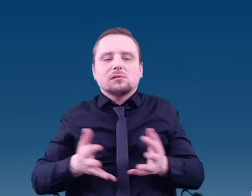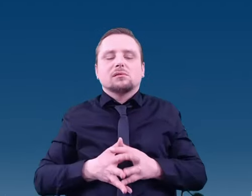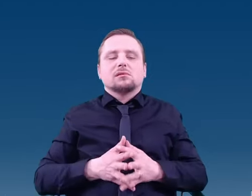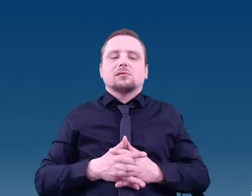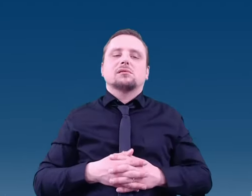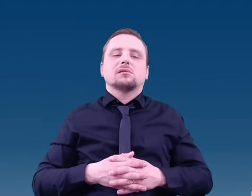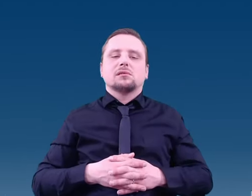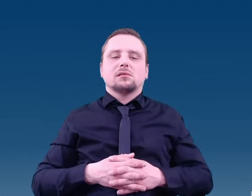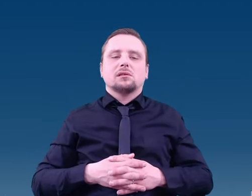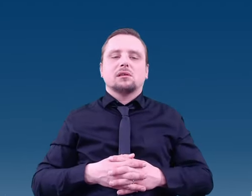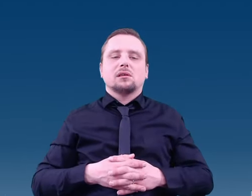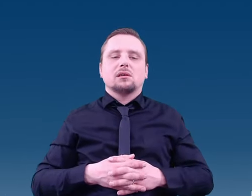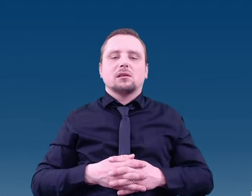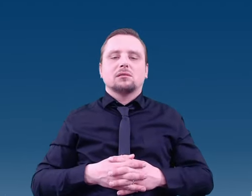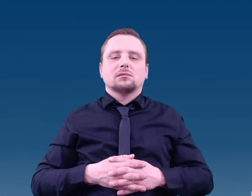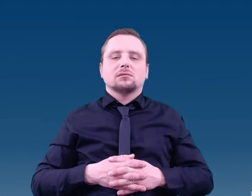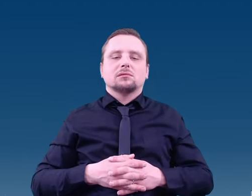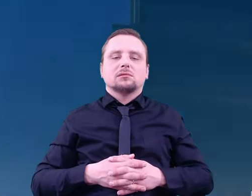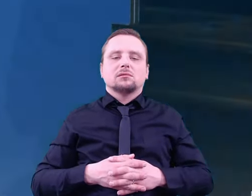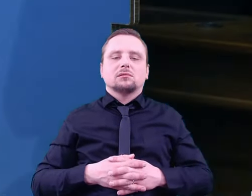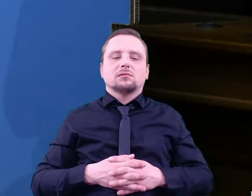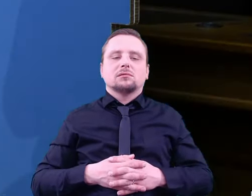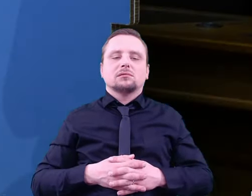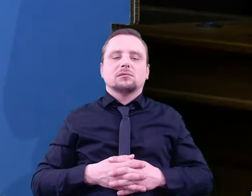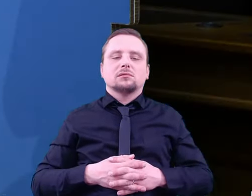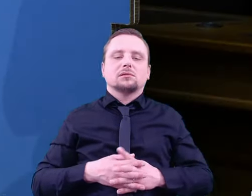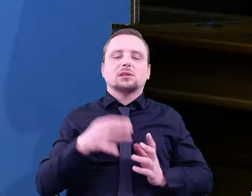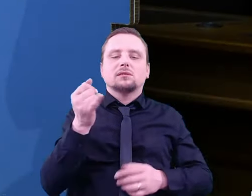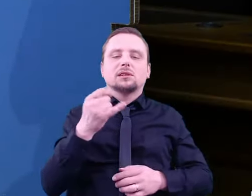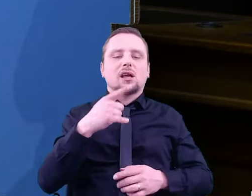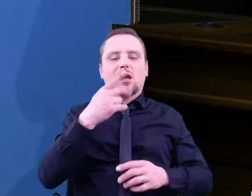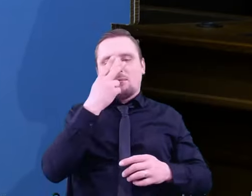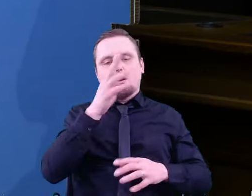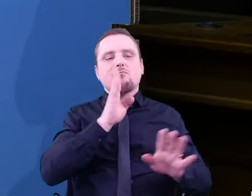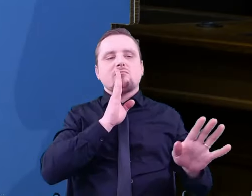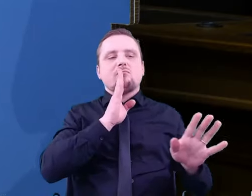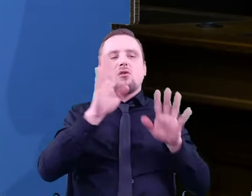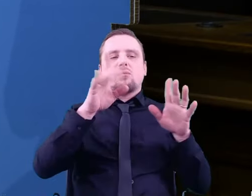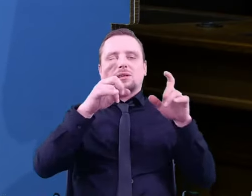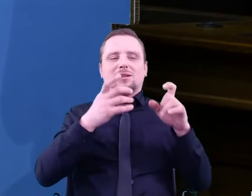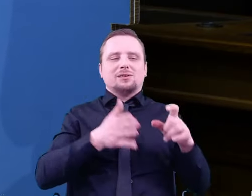When I see these photos, I feel really moved and start wondering.